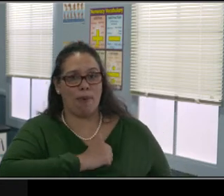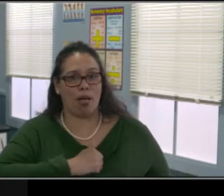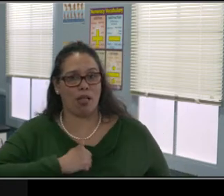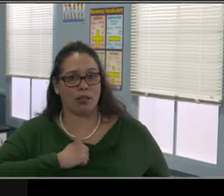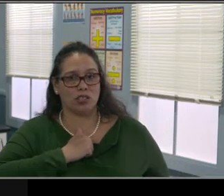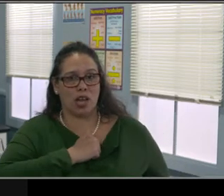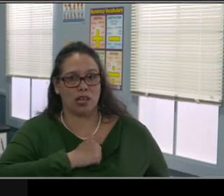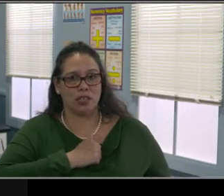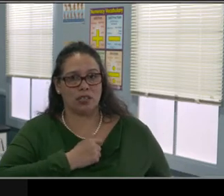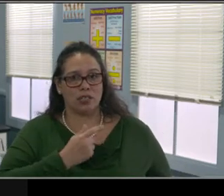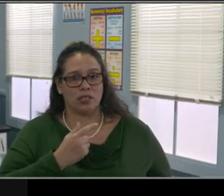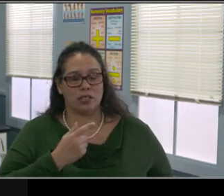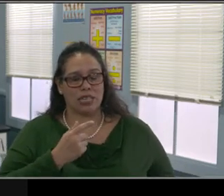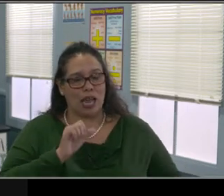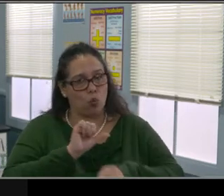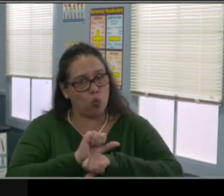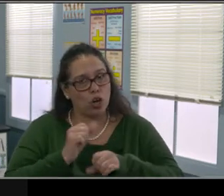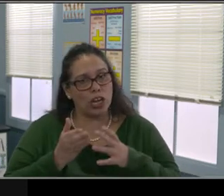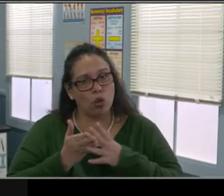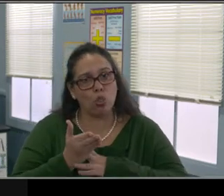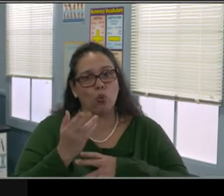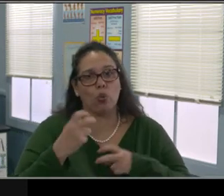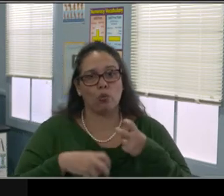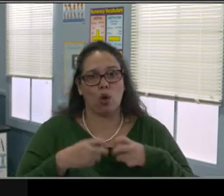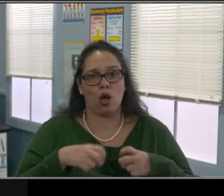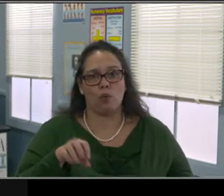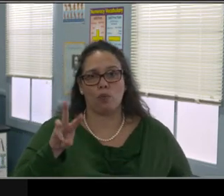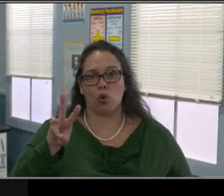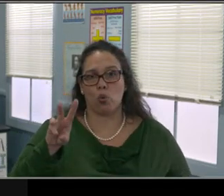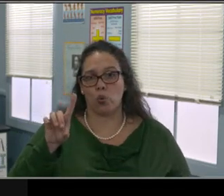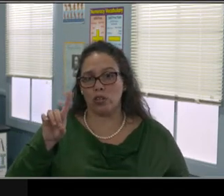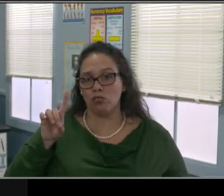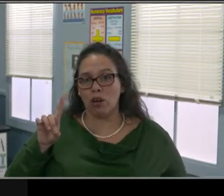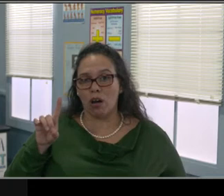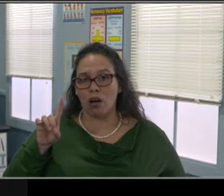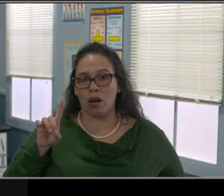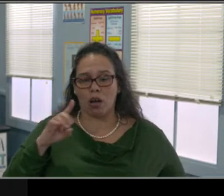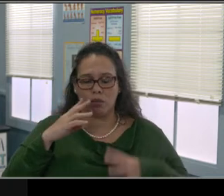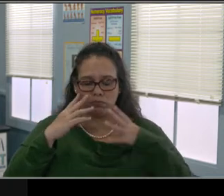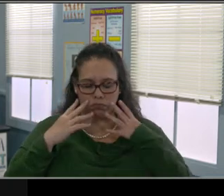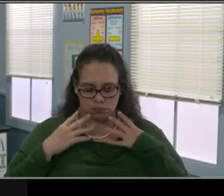how parents express their anger through the way that the children express their anger